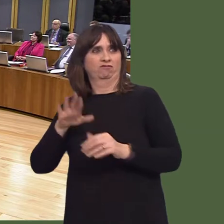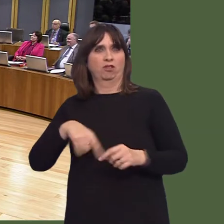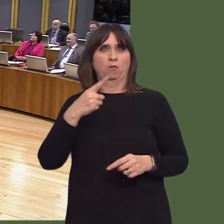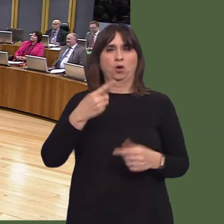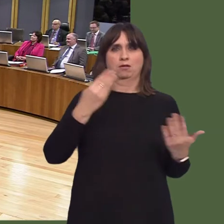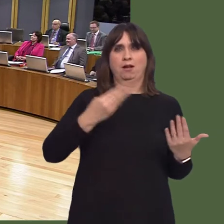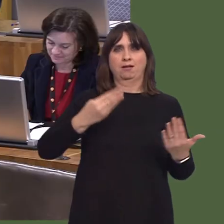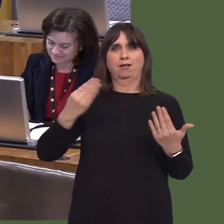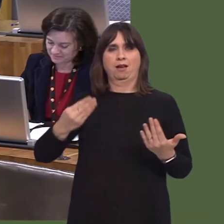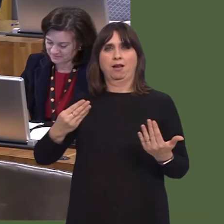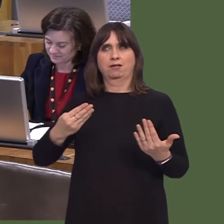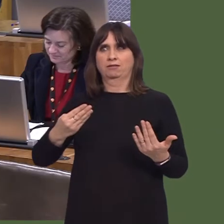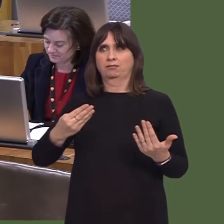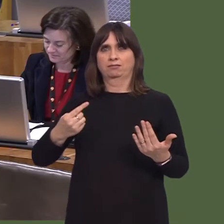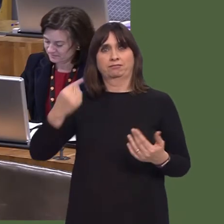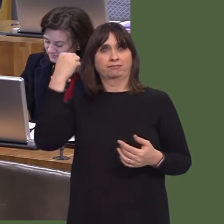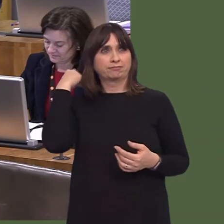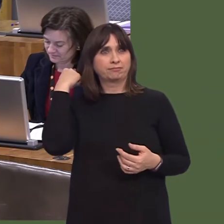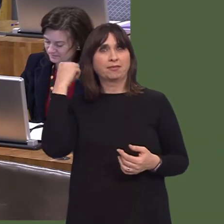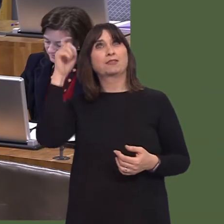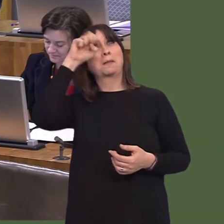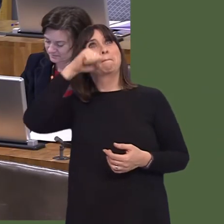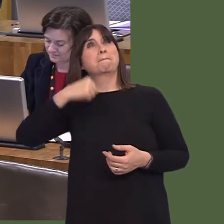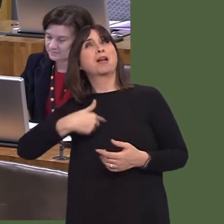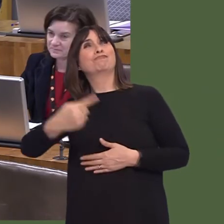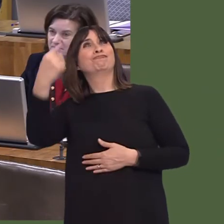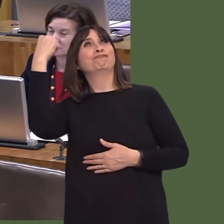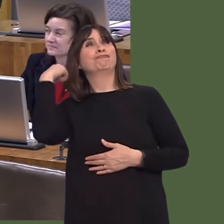Y Llywydd / The Llywydd: Question 6óoh no, sorry, Rhianon Passmore. Rhianon Passmore AM: Diolch.